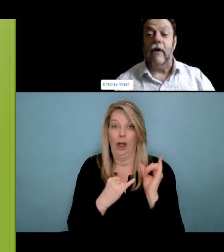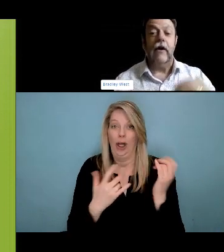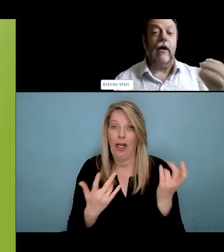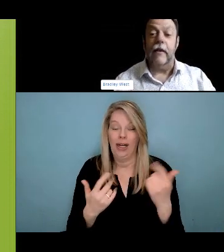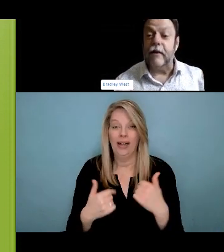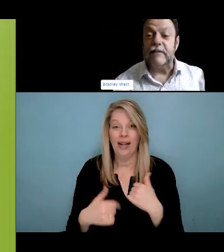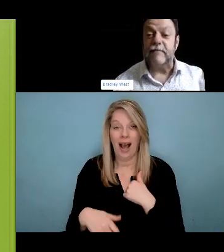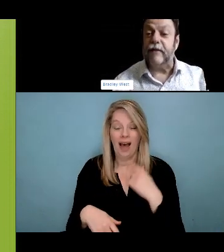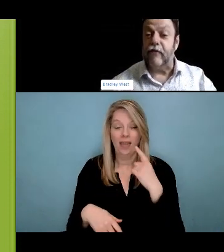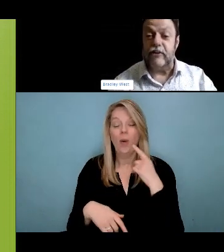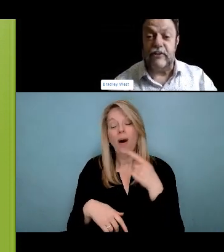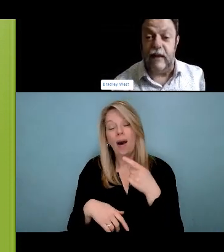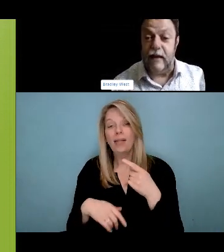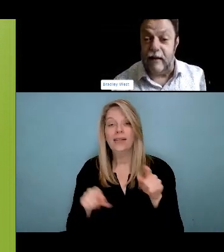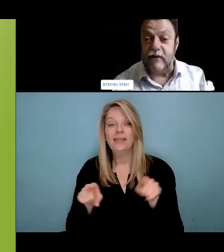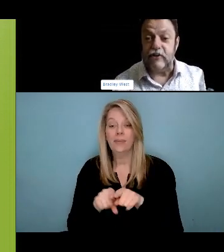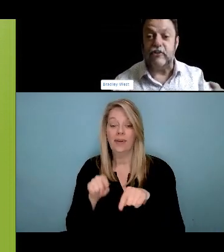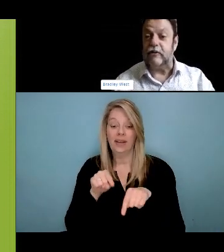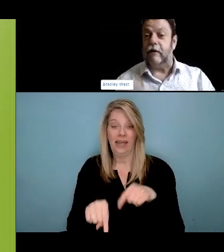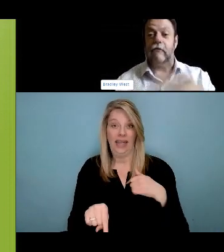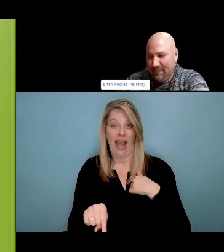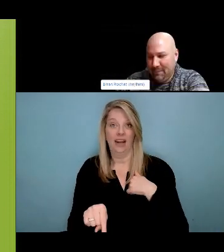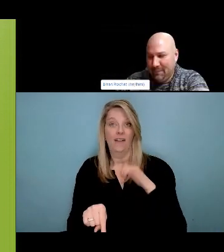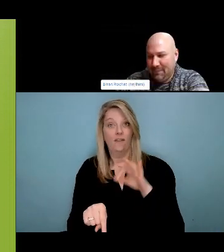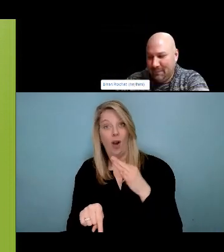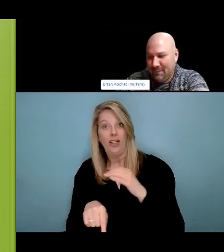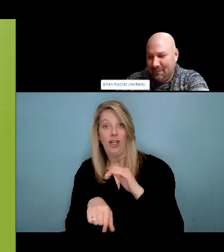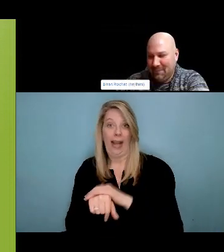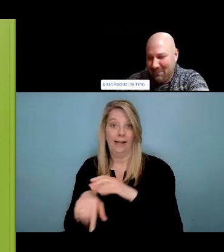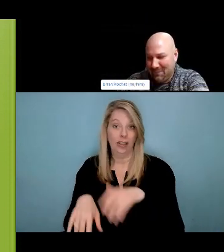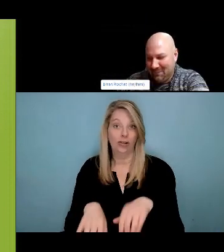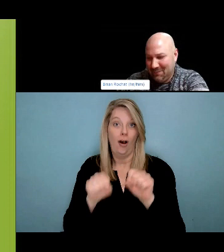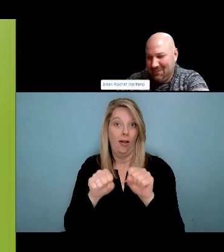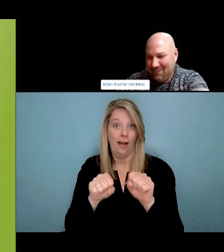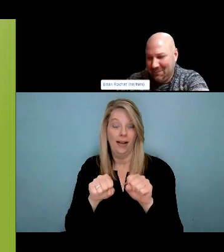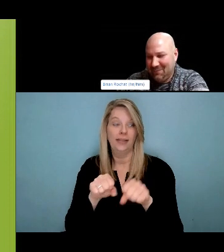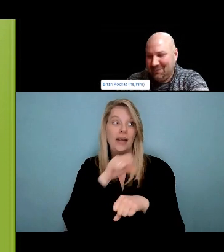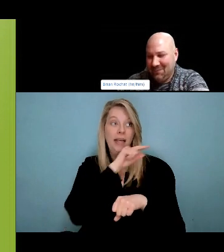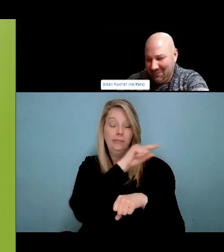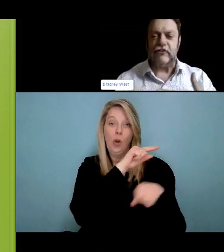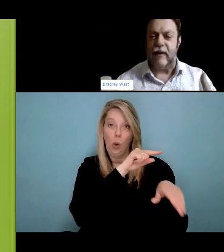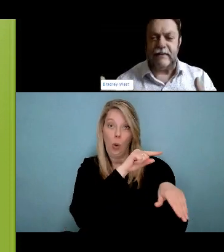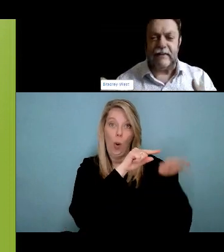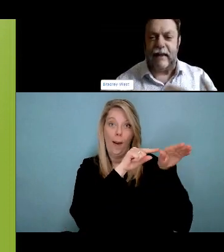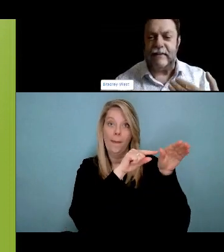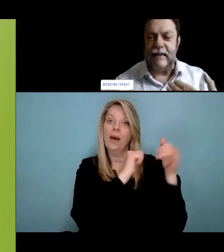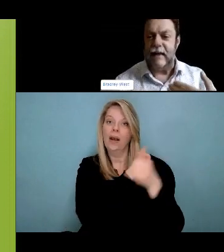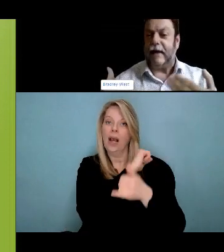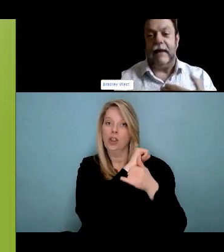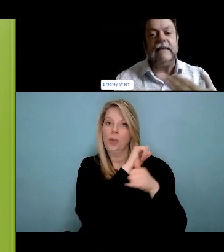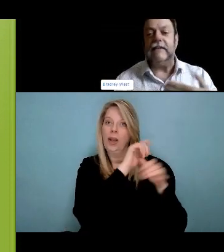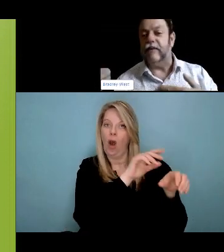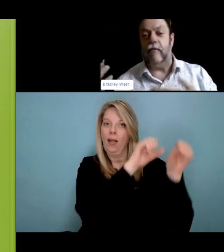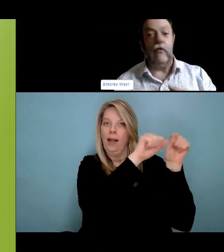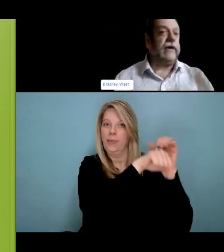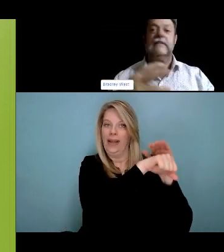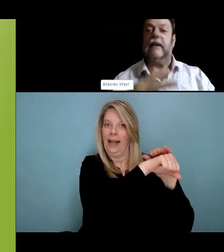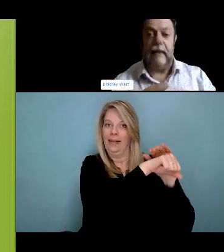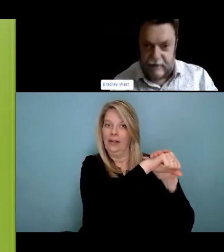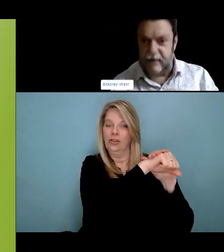your parents? What villager? Community did you grow up in and it's always